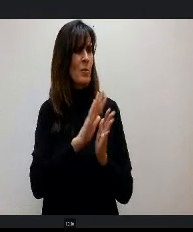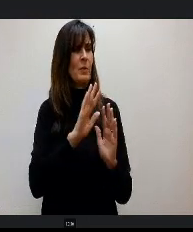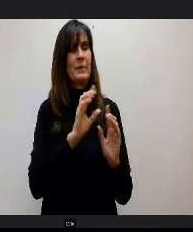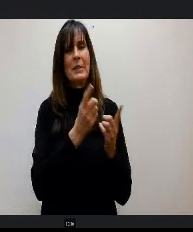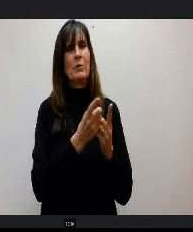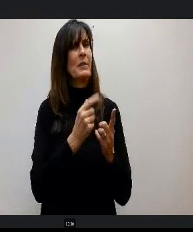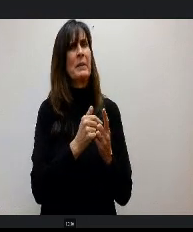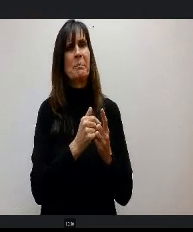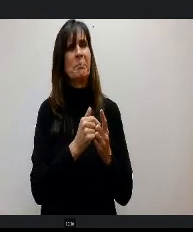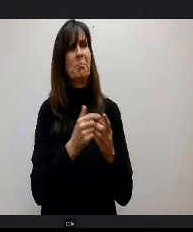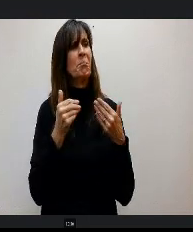e going to oppose that particular piece.